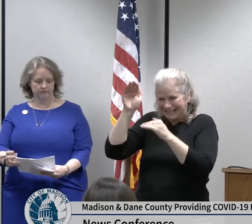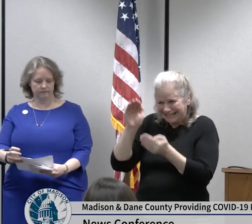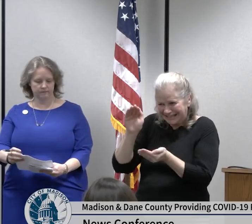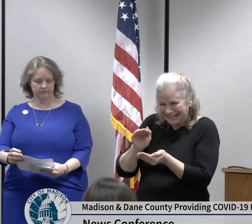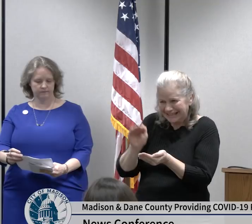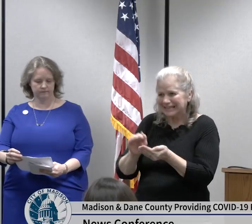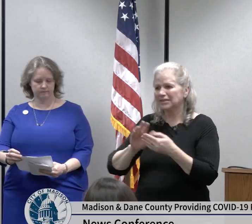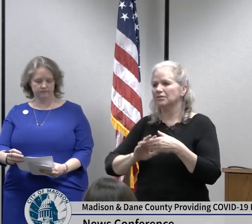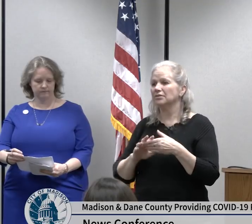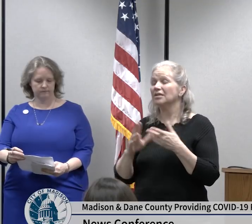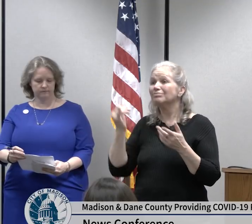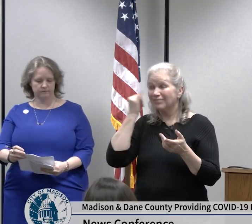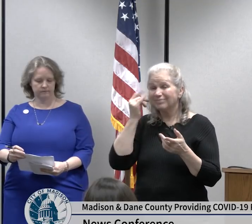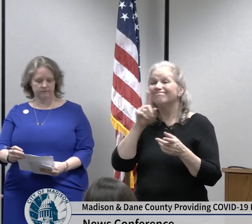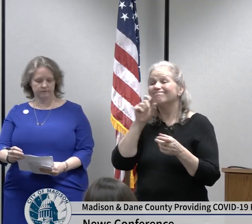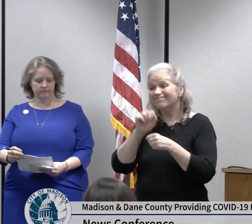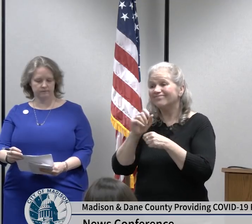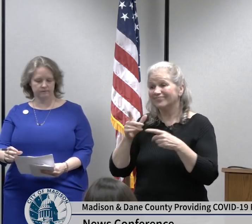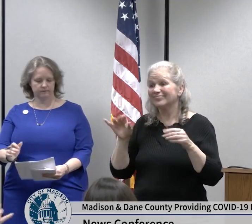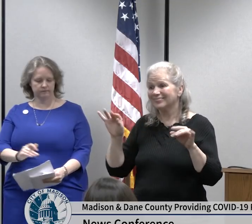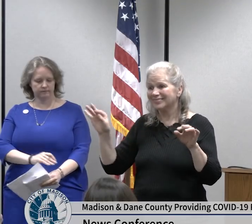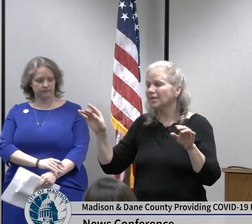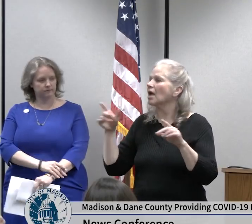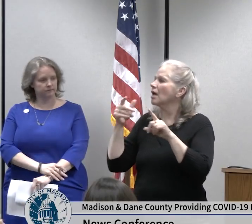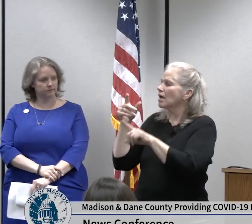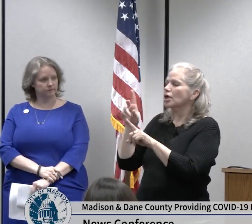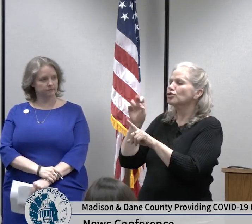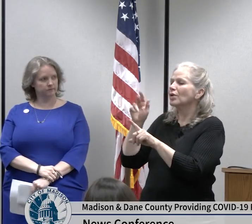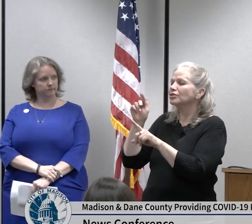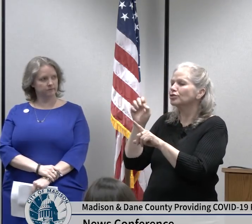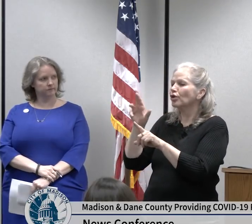has the option to use this authority to order suspension of public events in the